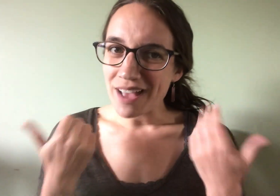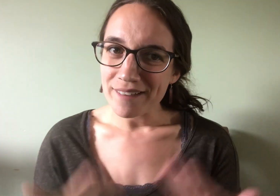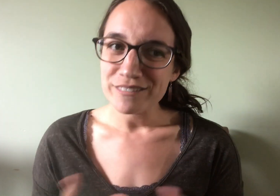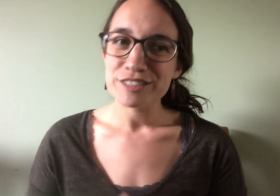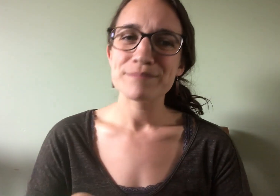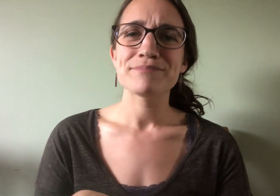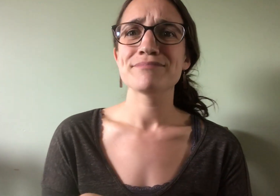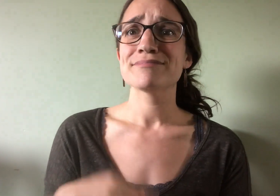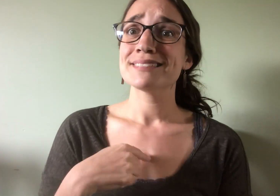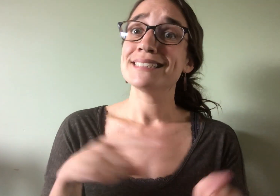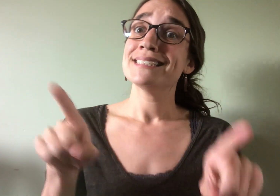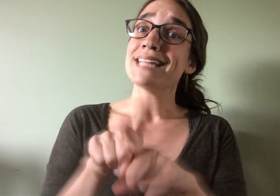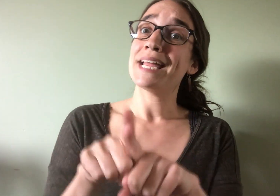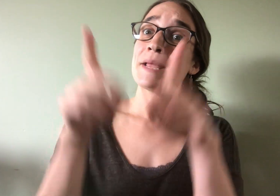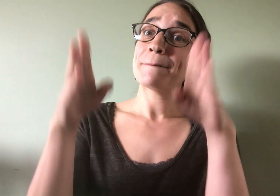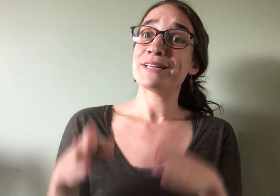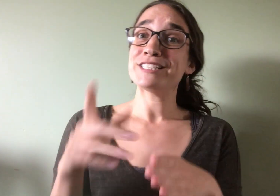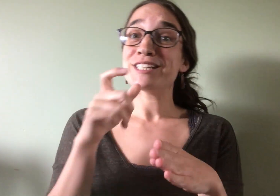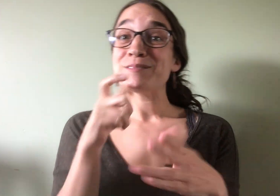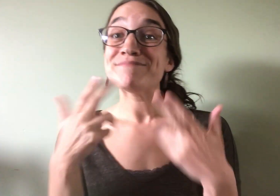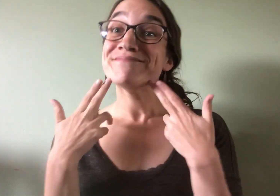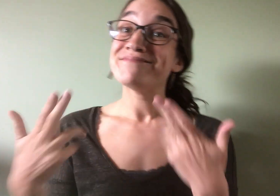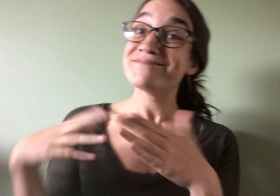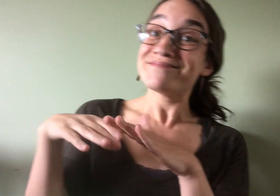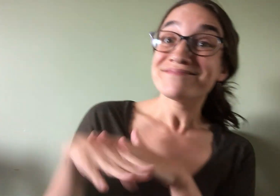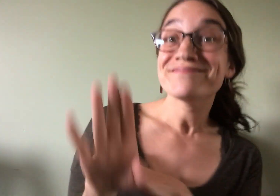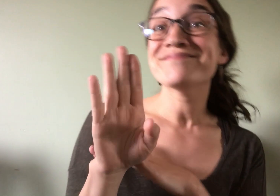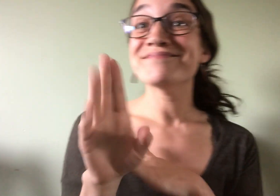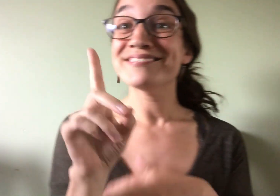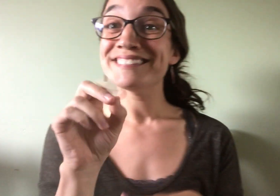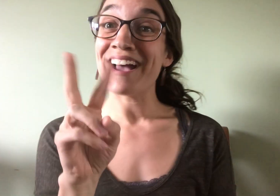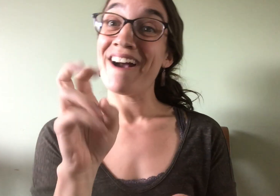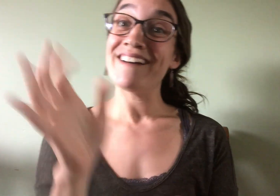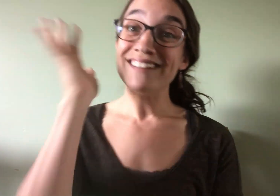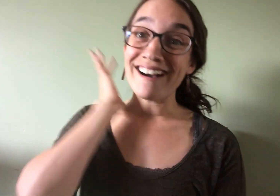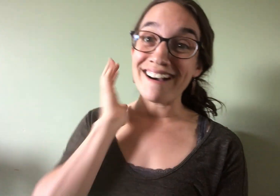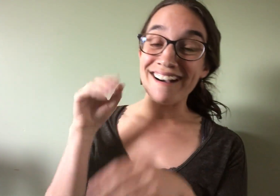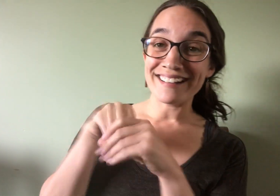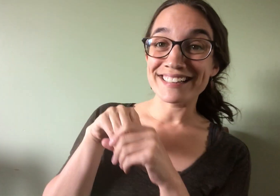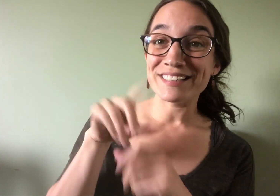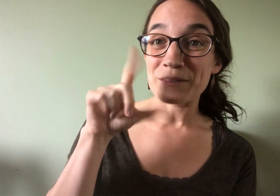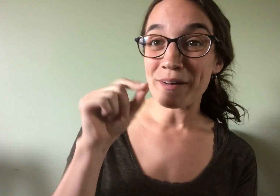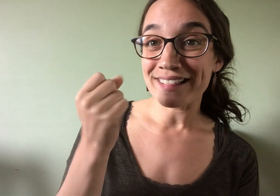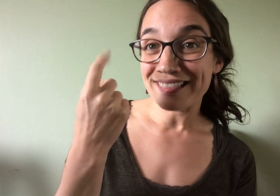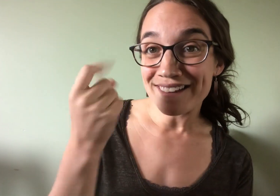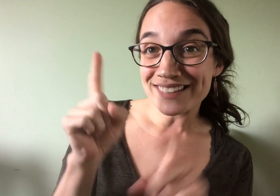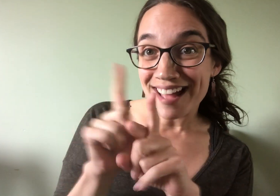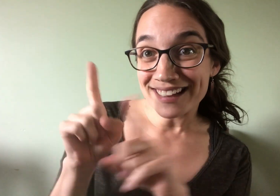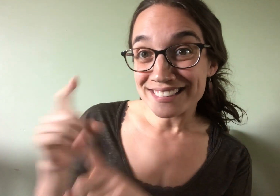I'm not the same person who first walked into the DOVE office back in 2011 as a volunteer -